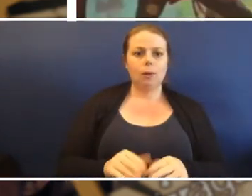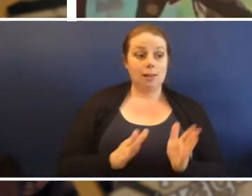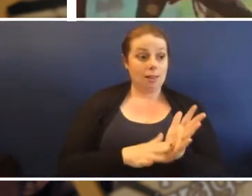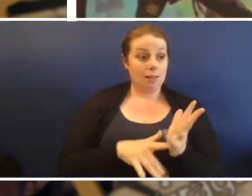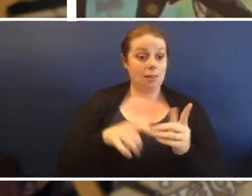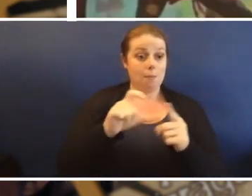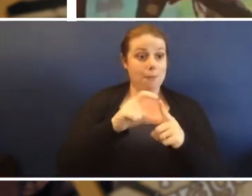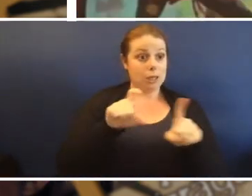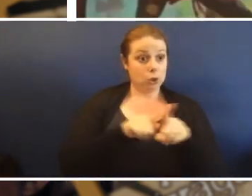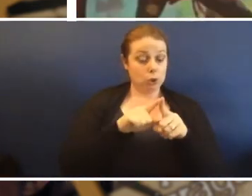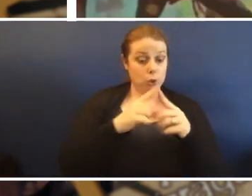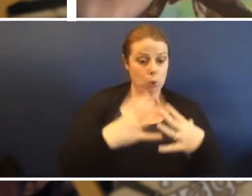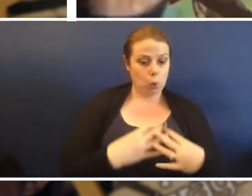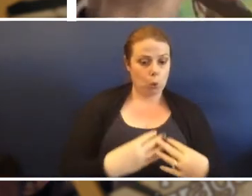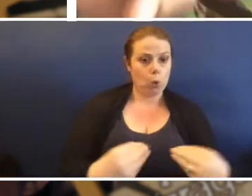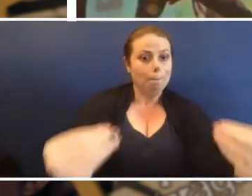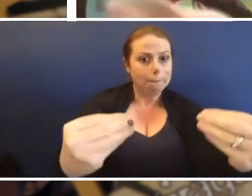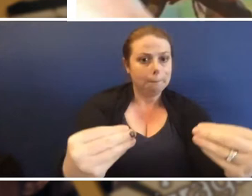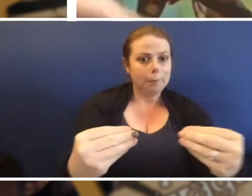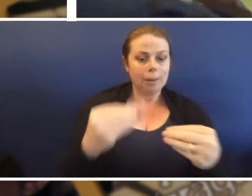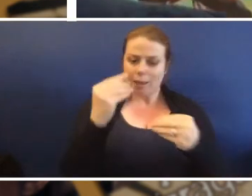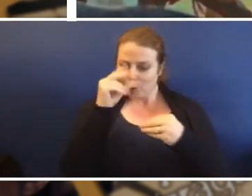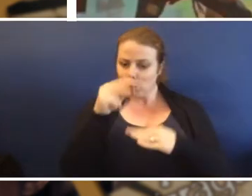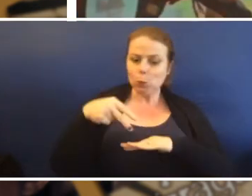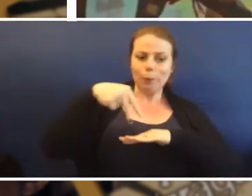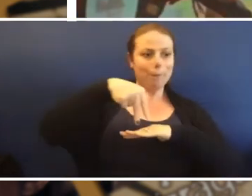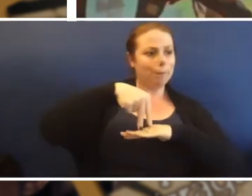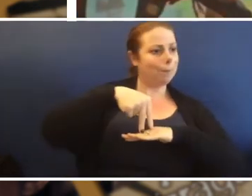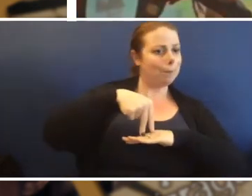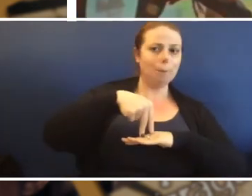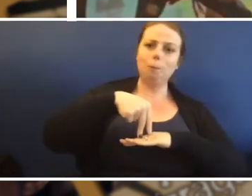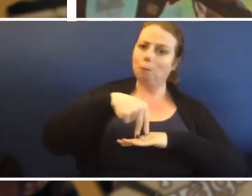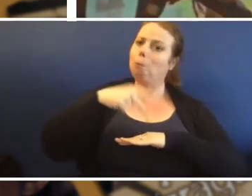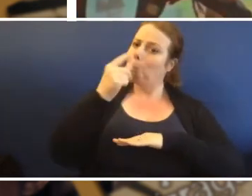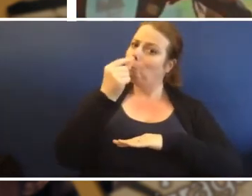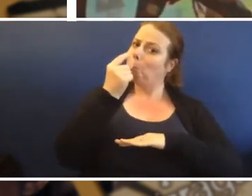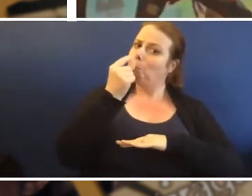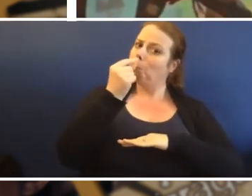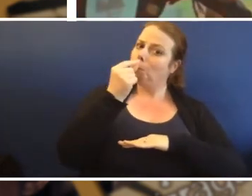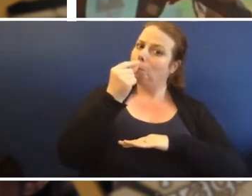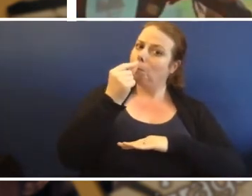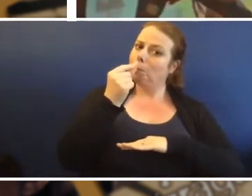it washes a lot of the mud out and you can almost stand on the sand underneath